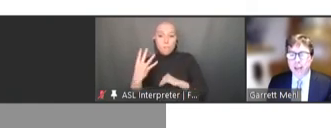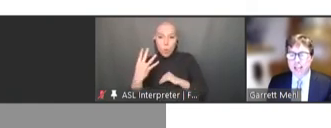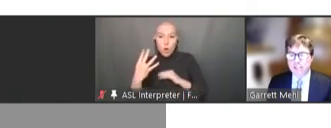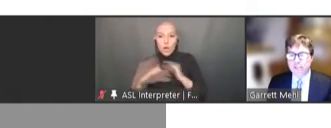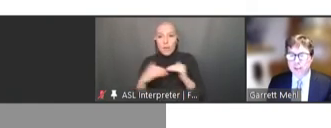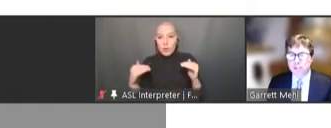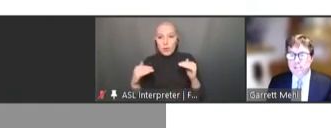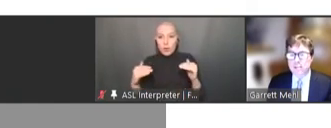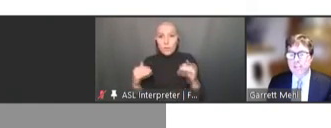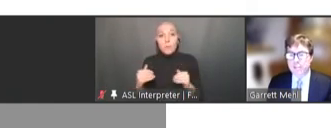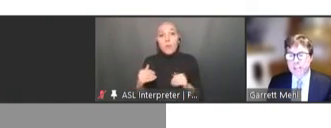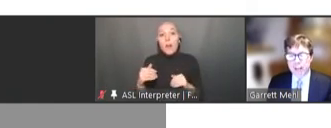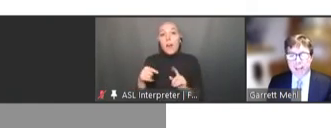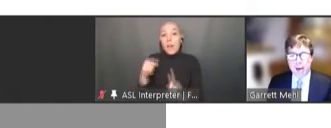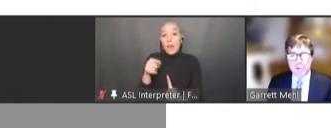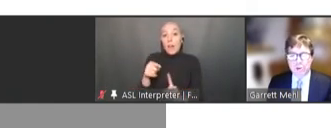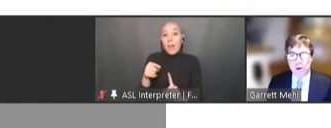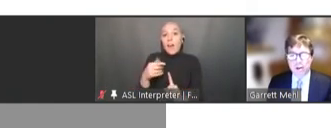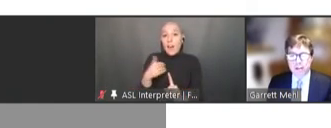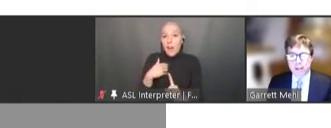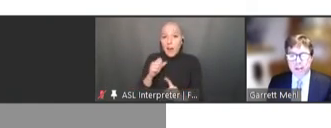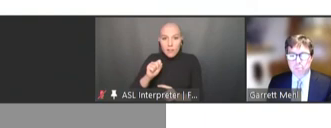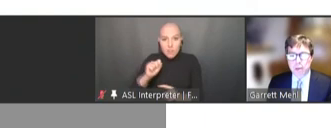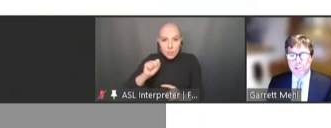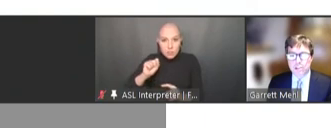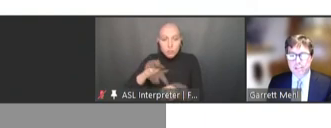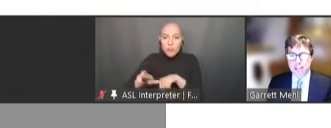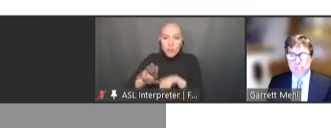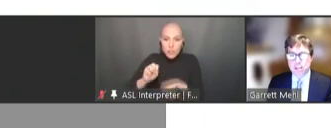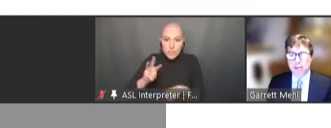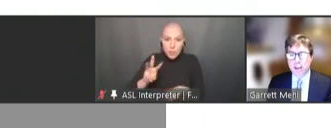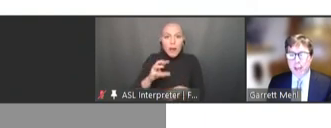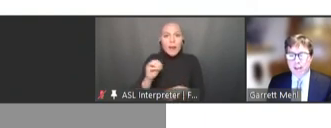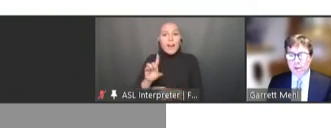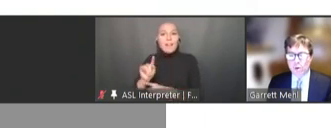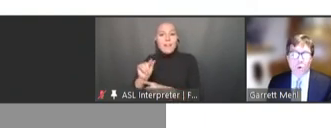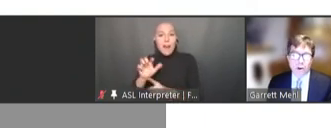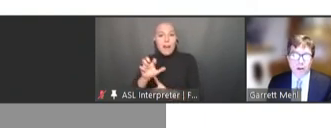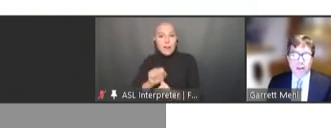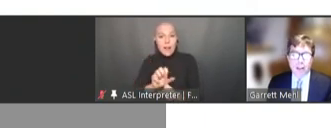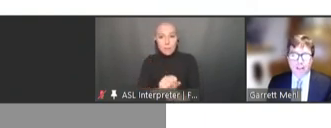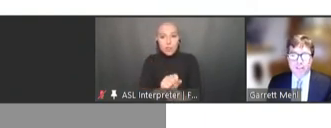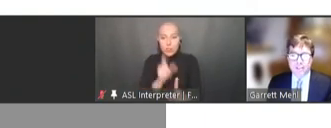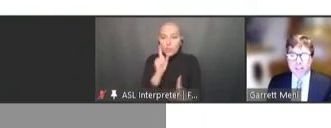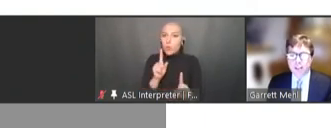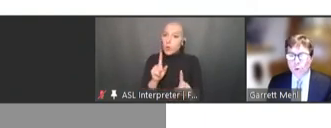has fields for data capture while conducting a patient assessment at a facility or at